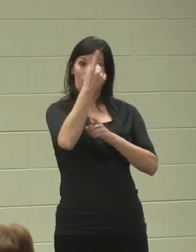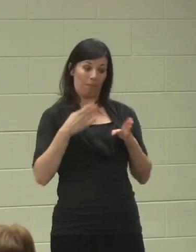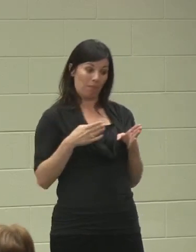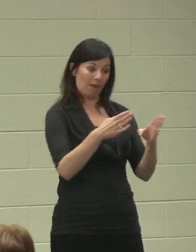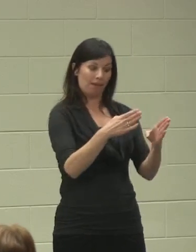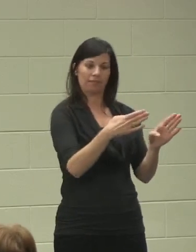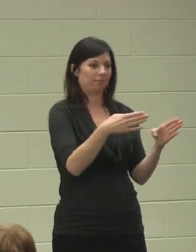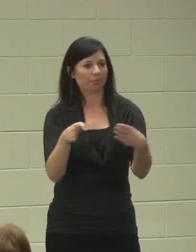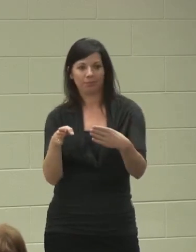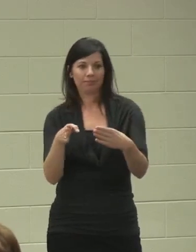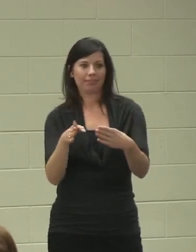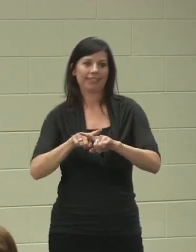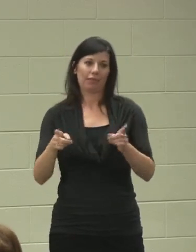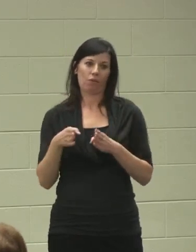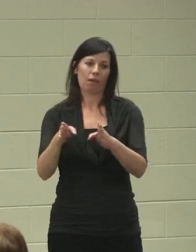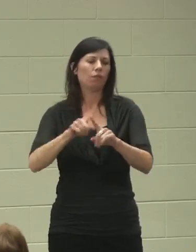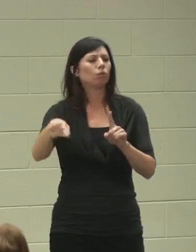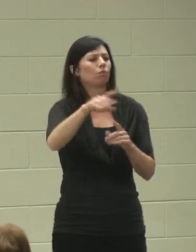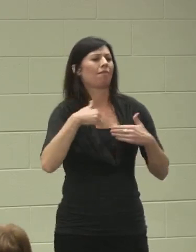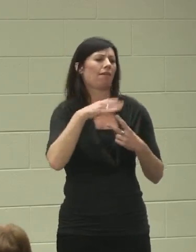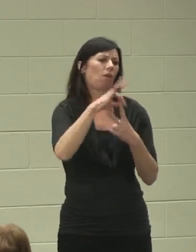available to you. Don't think you don't.